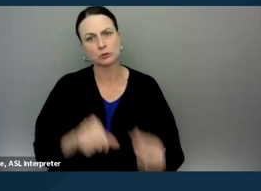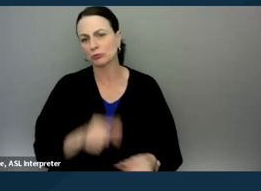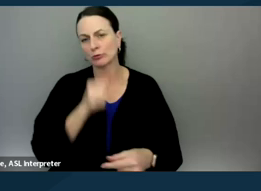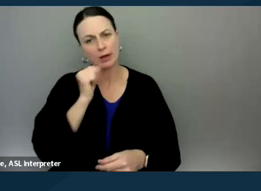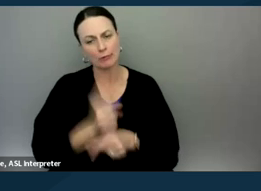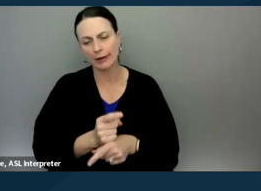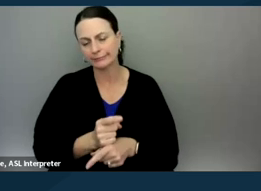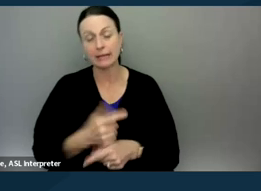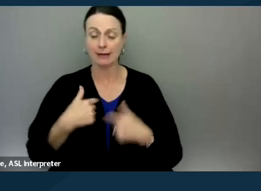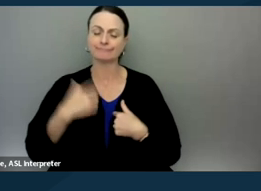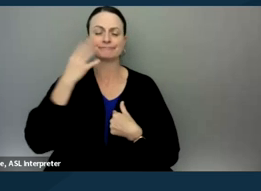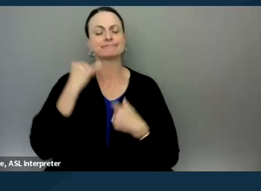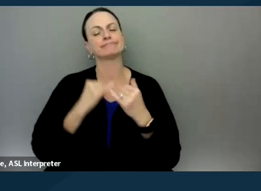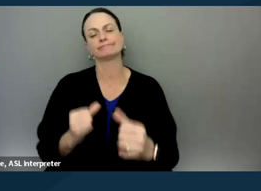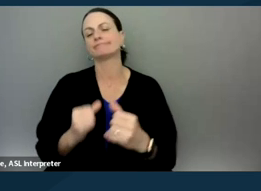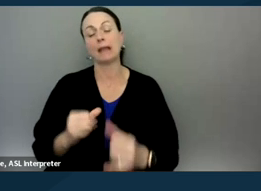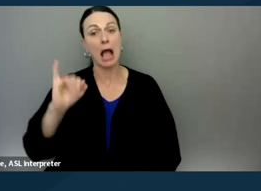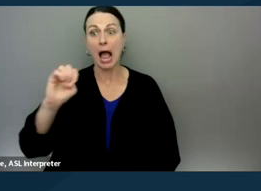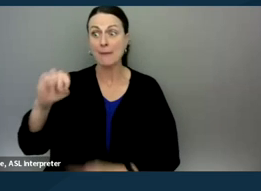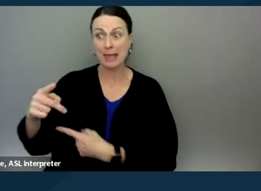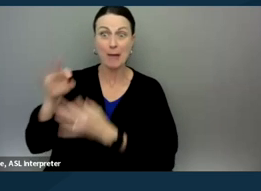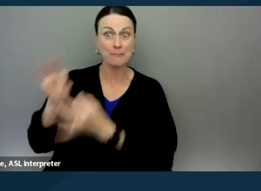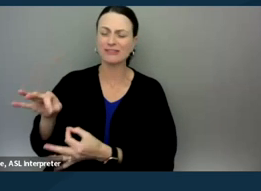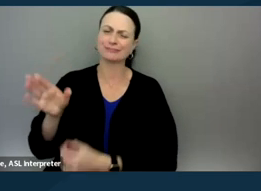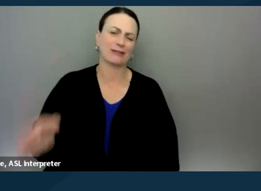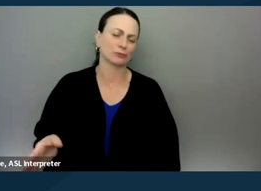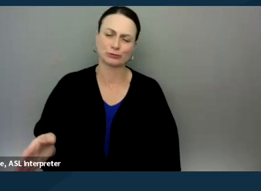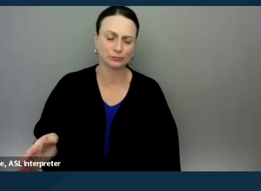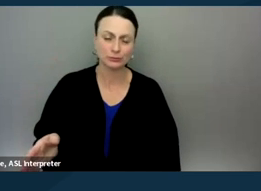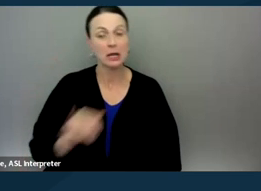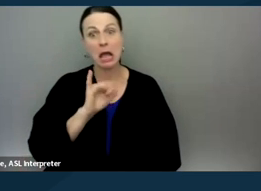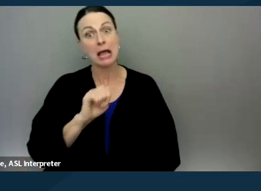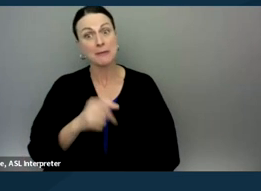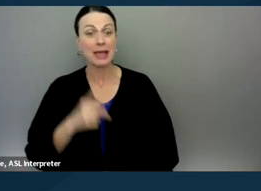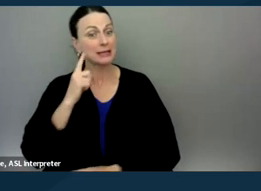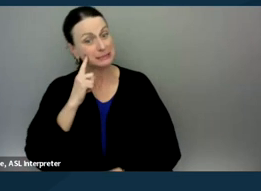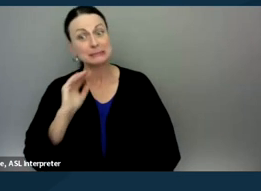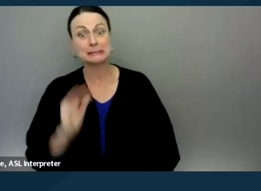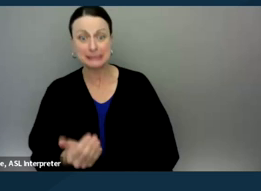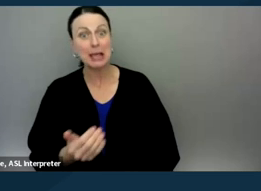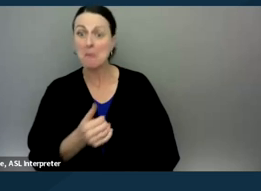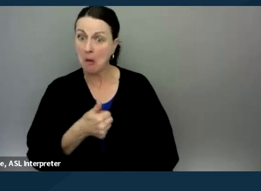And nothing, no IEP is perfect and no matter how good the IEP sounds on paper, the reality of it being implemented is